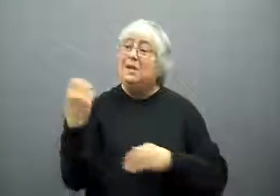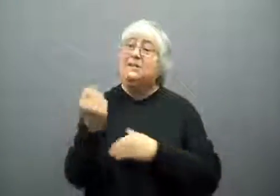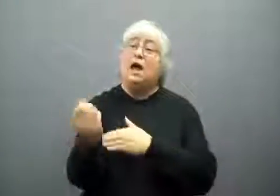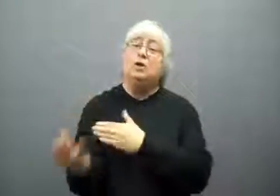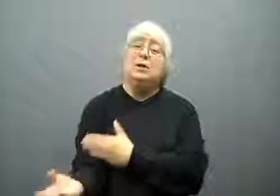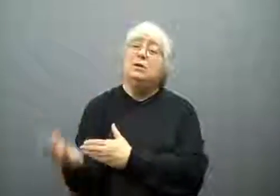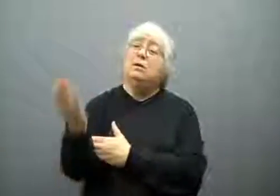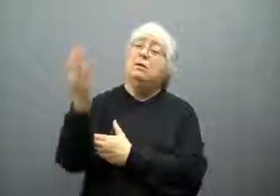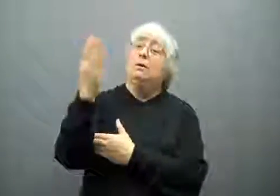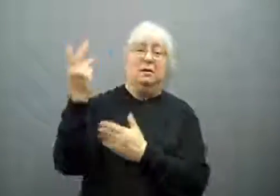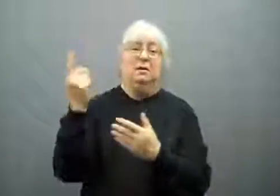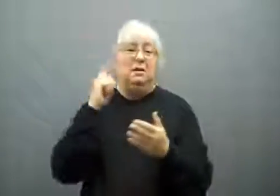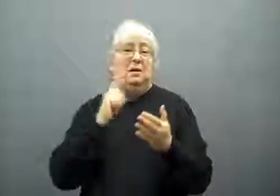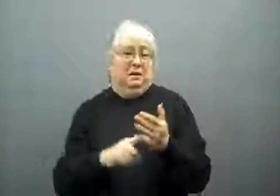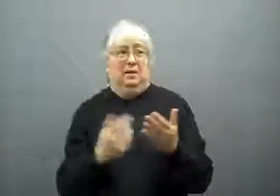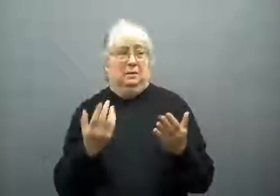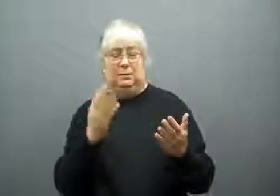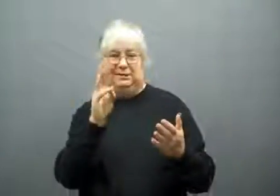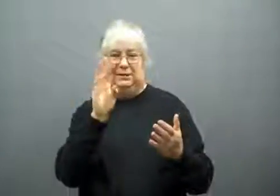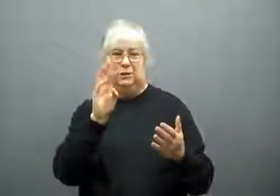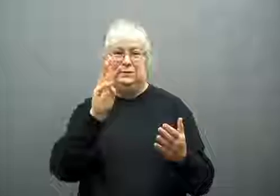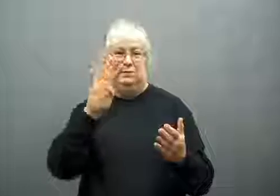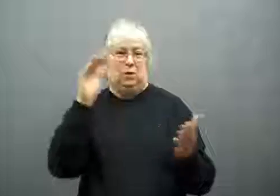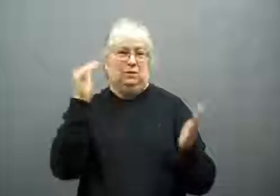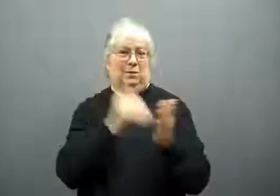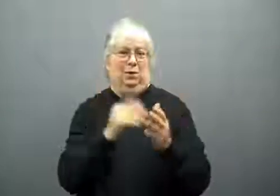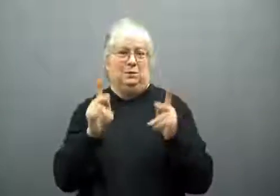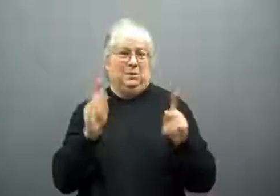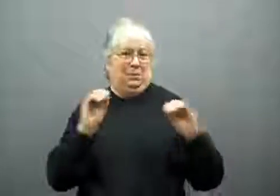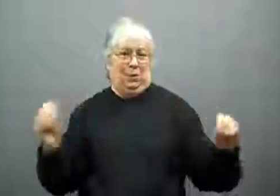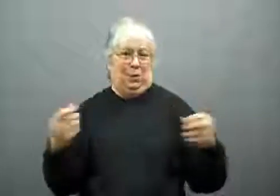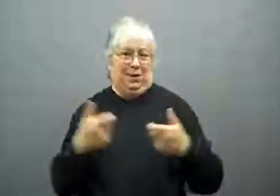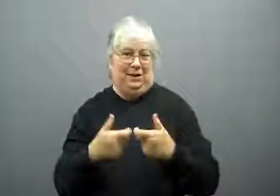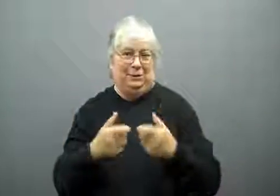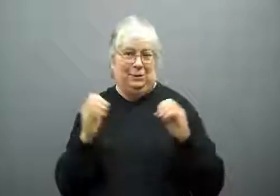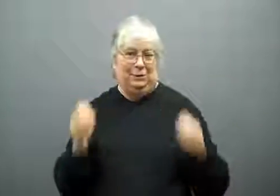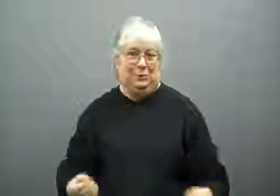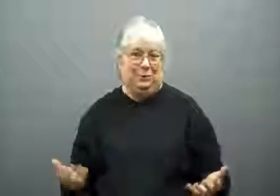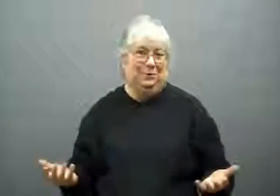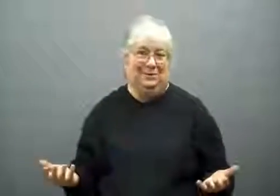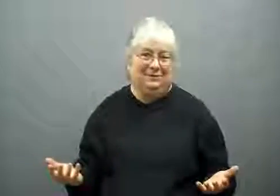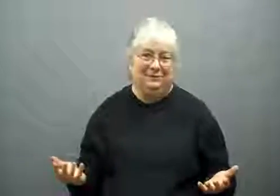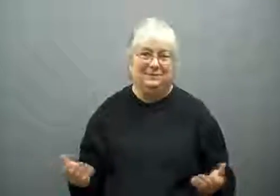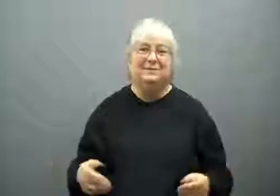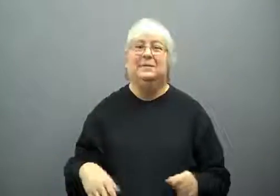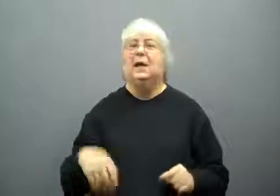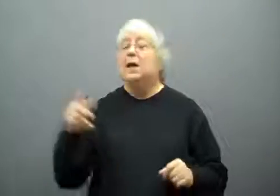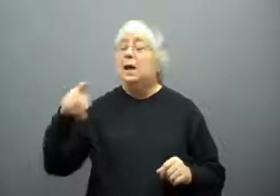On Saturday morning, 664,000 people were without power.